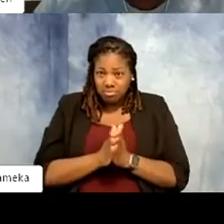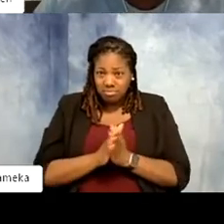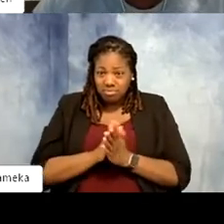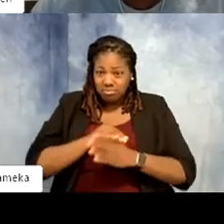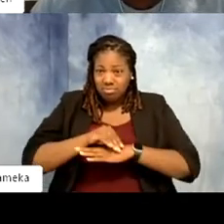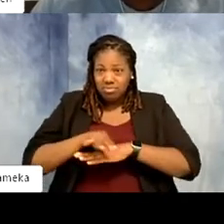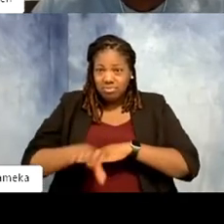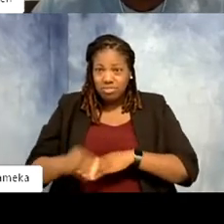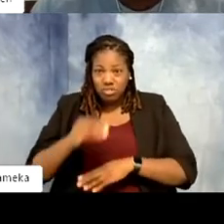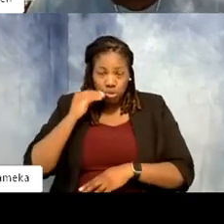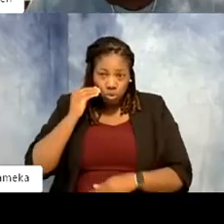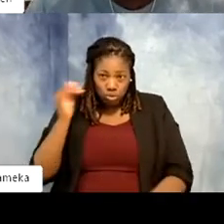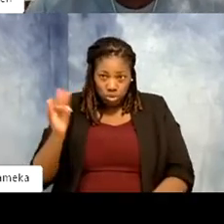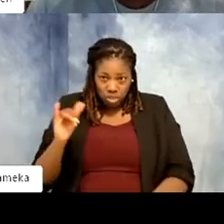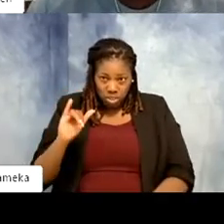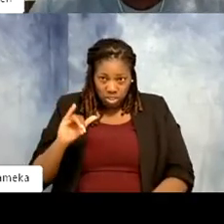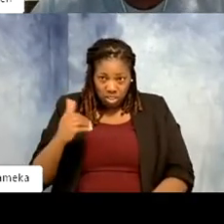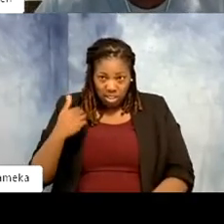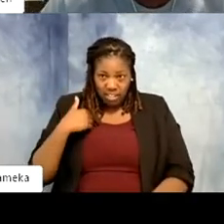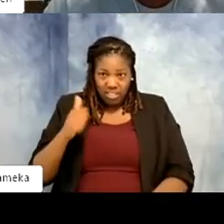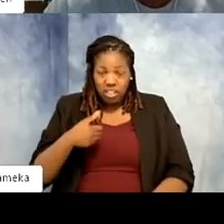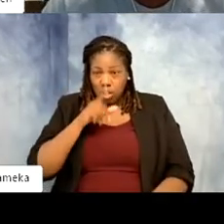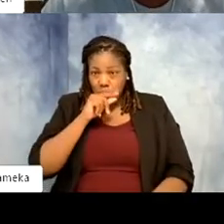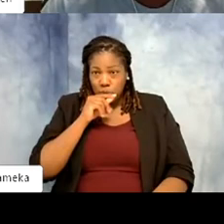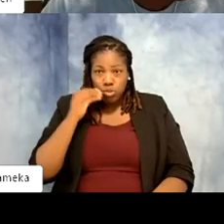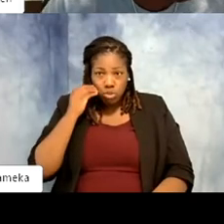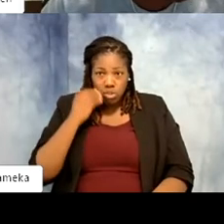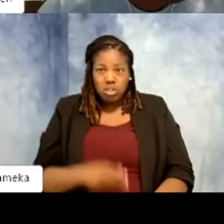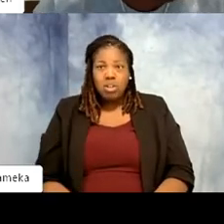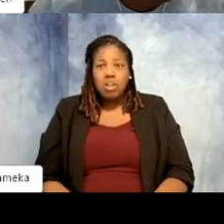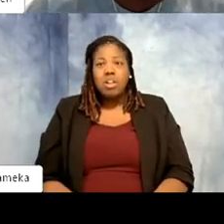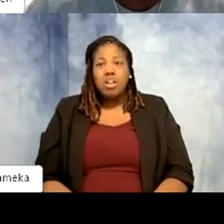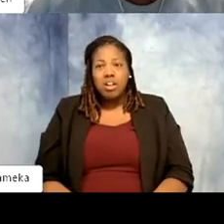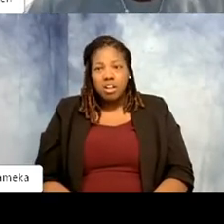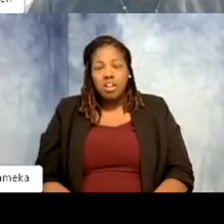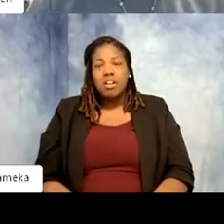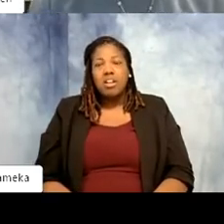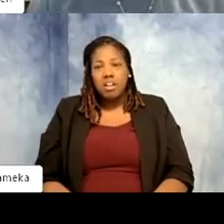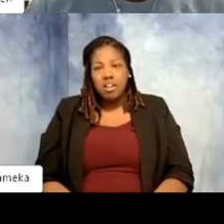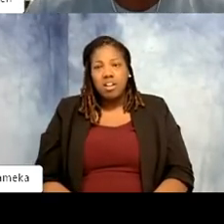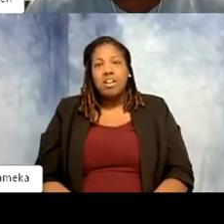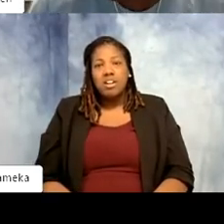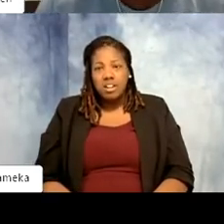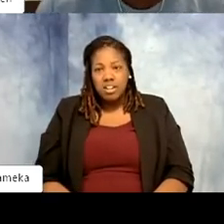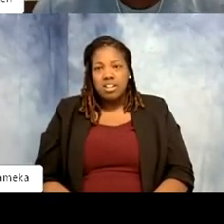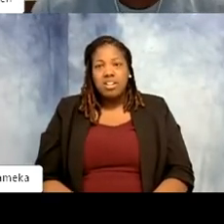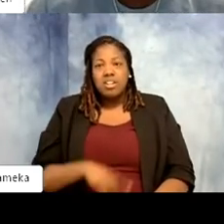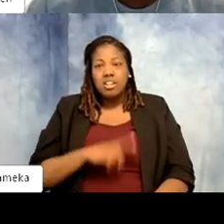home life as well? Do you have any birds back home? >>Gwen: I do and it's like being a zookeeper back